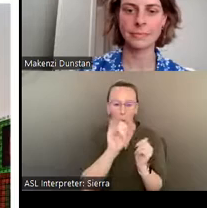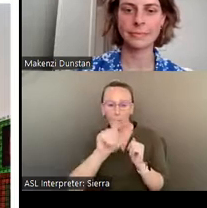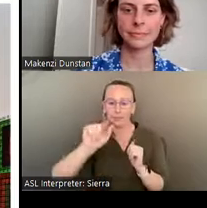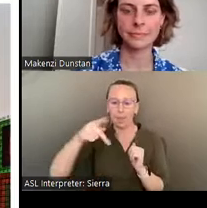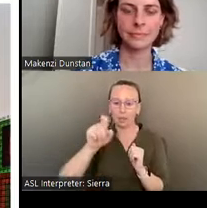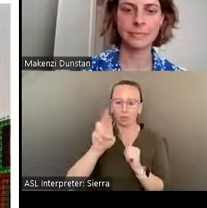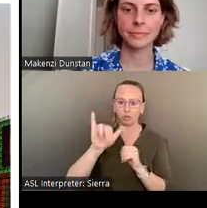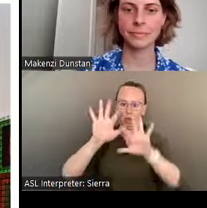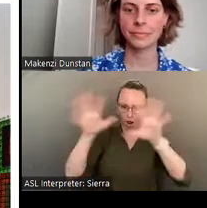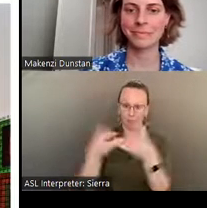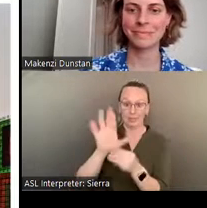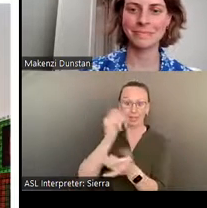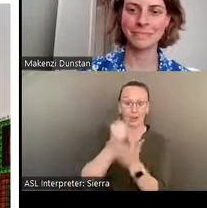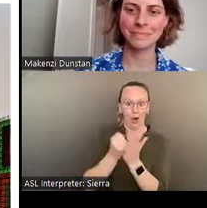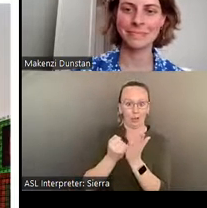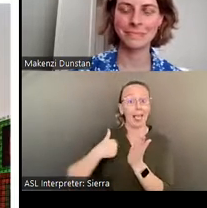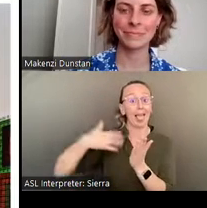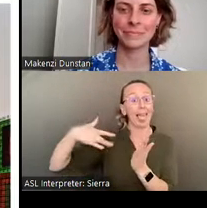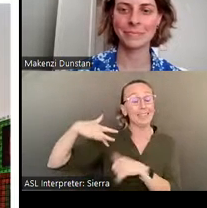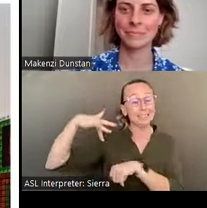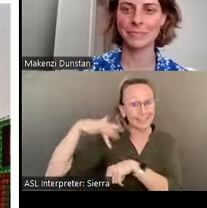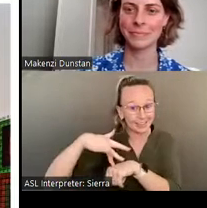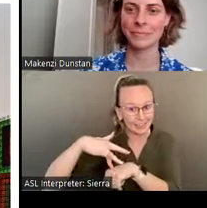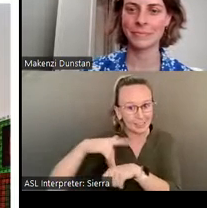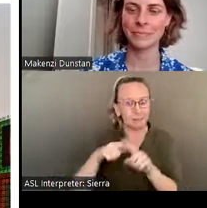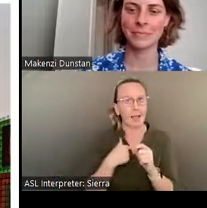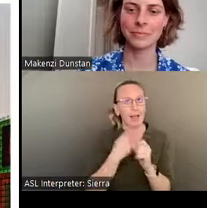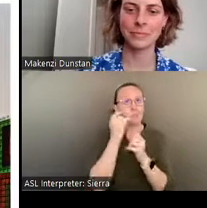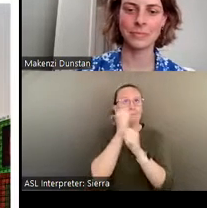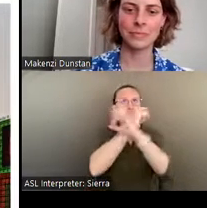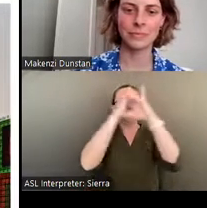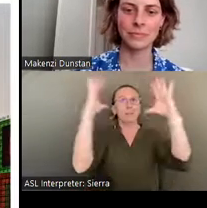I have yet to go there, and as I imagined my first trip, I wove the recommendations